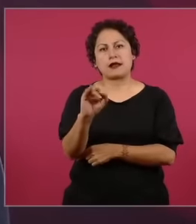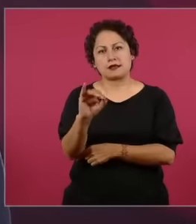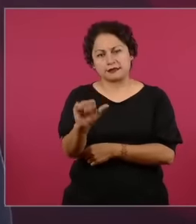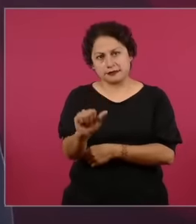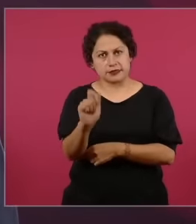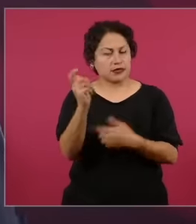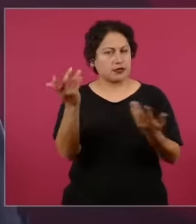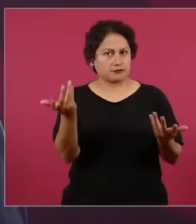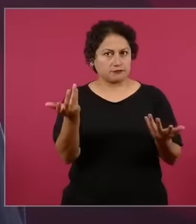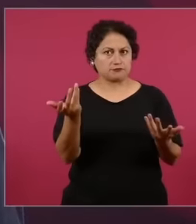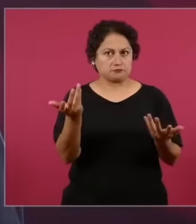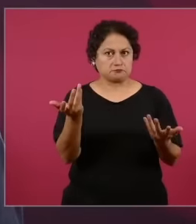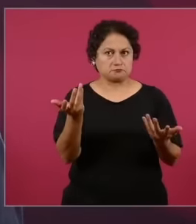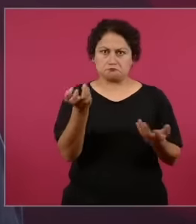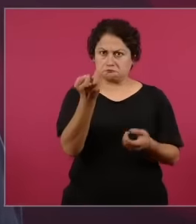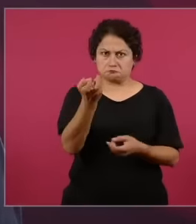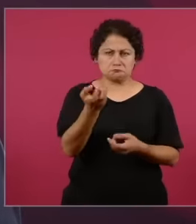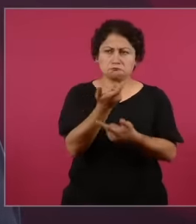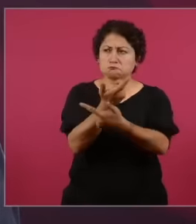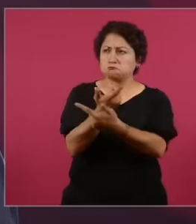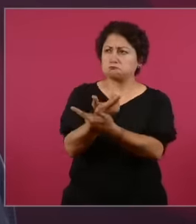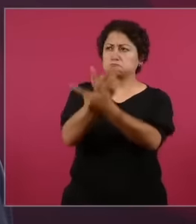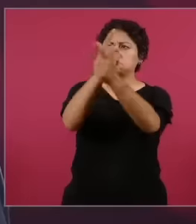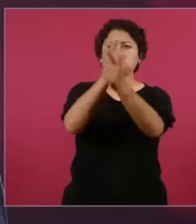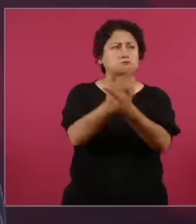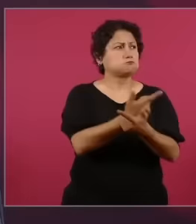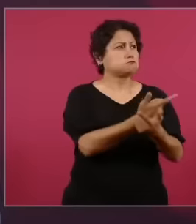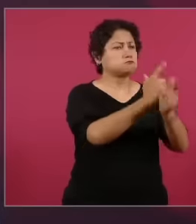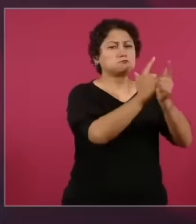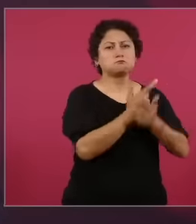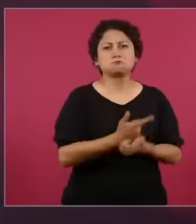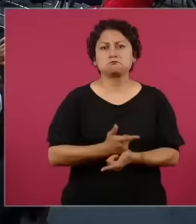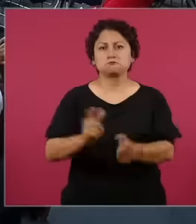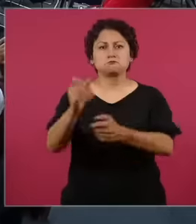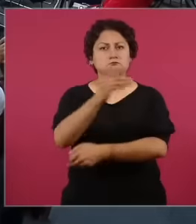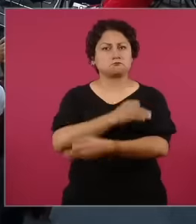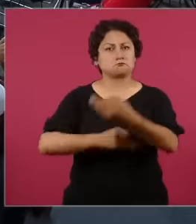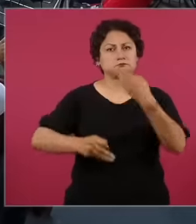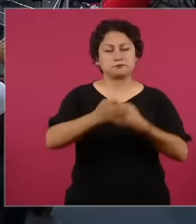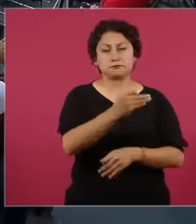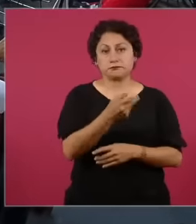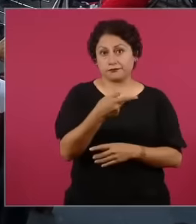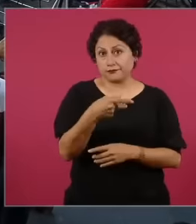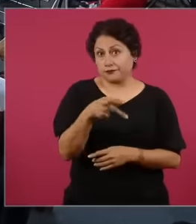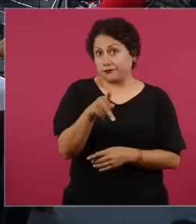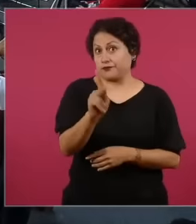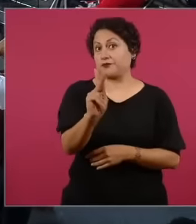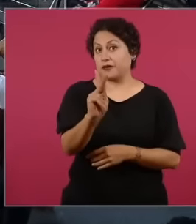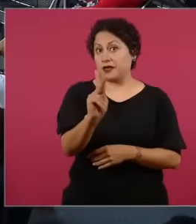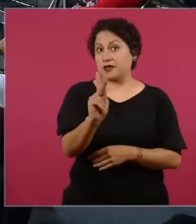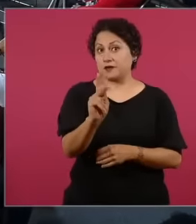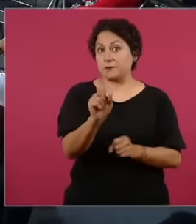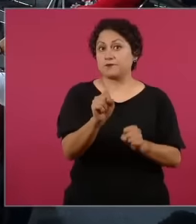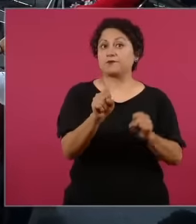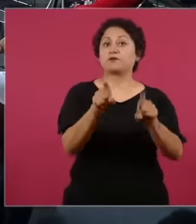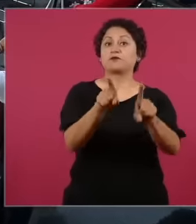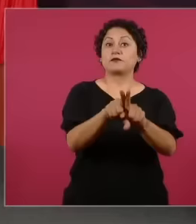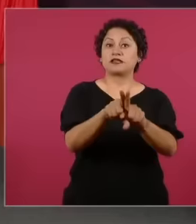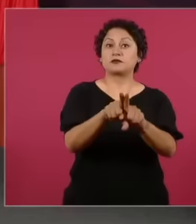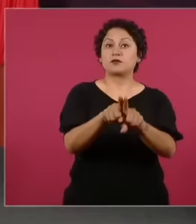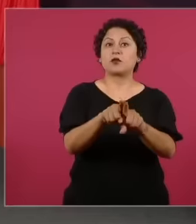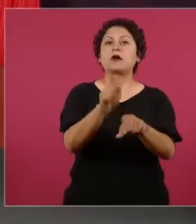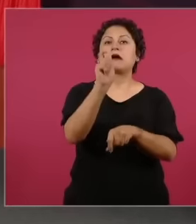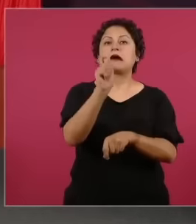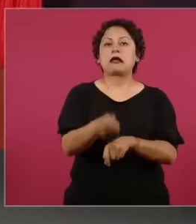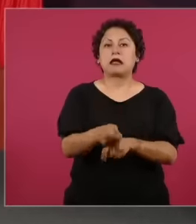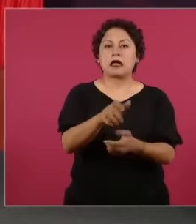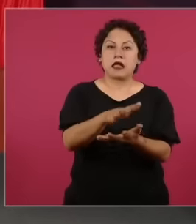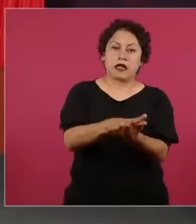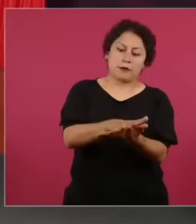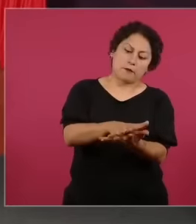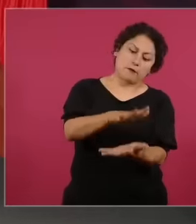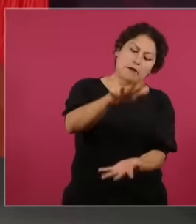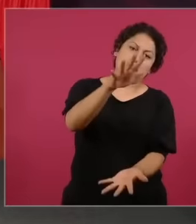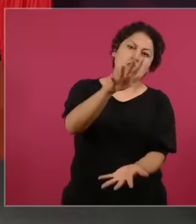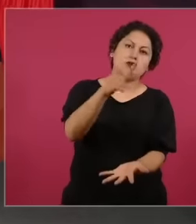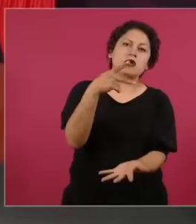democracy the majority decides and the majority of the